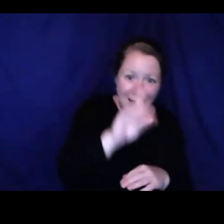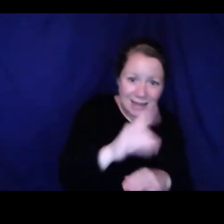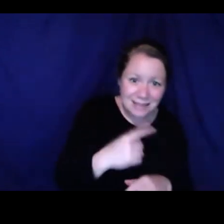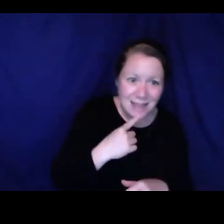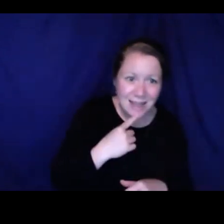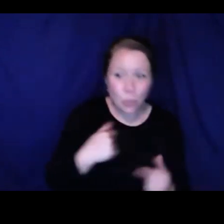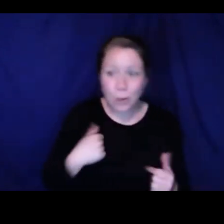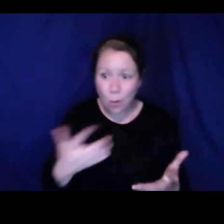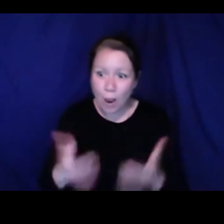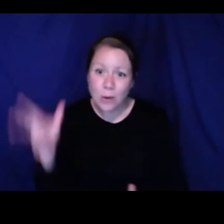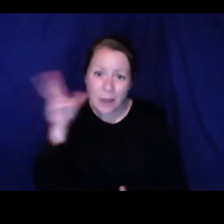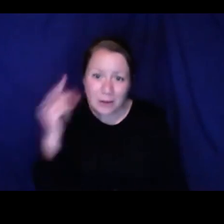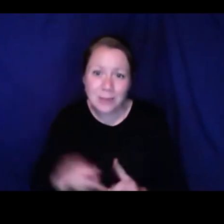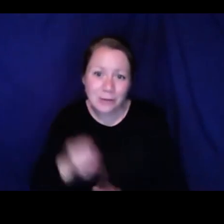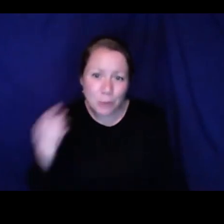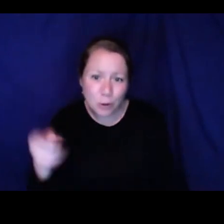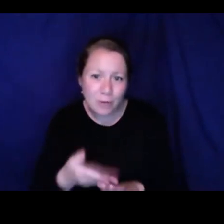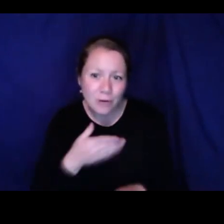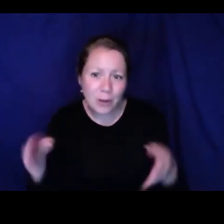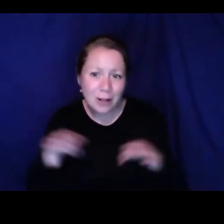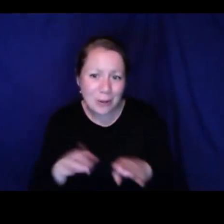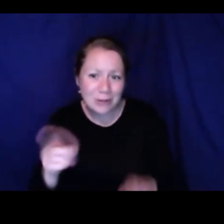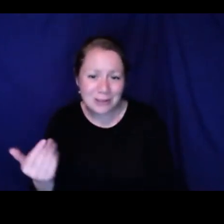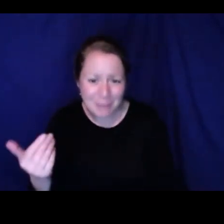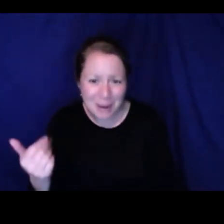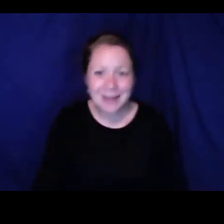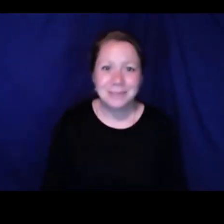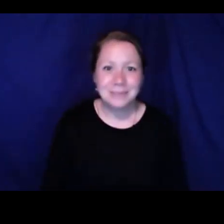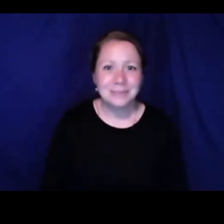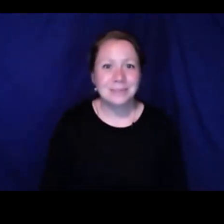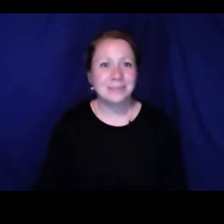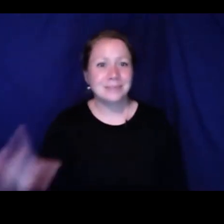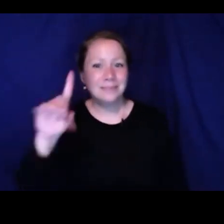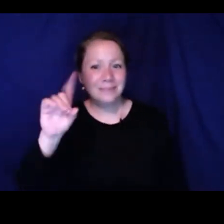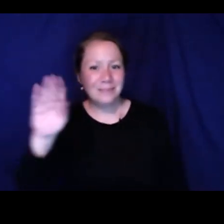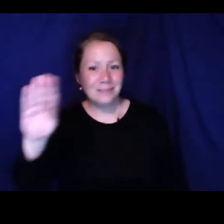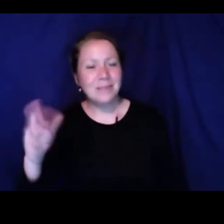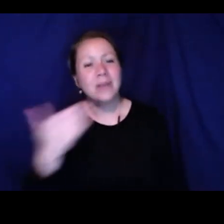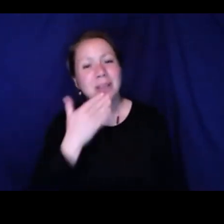hope? Is there any hope for the future? Based on what Ed has said, we really want to hear something from